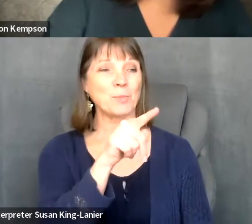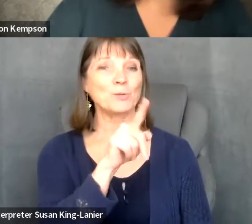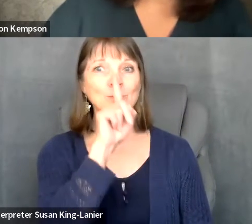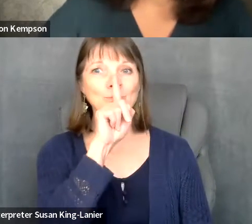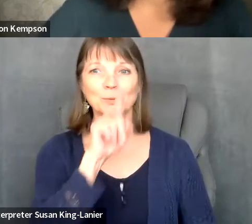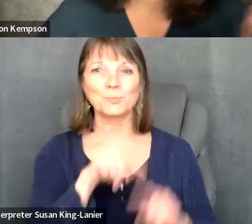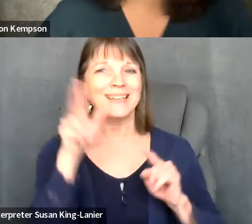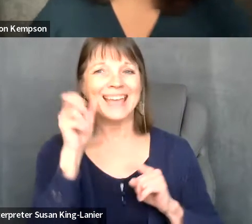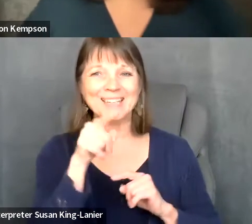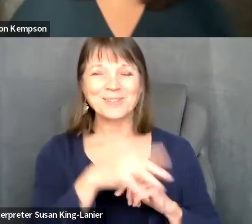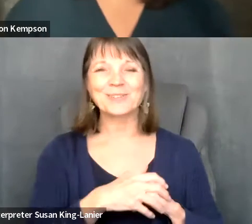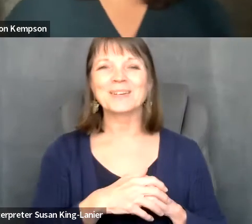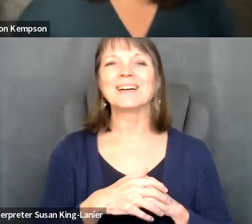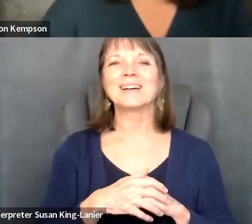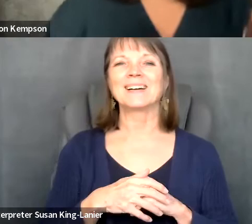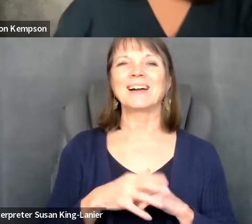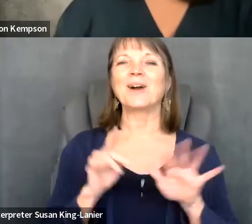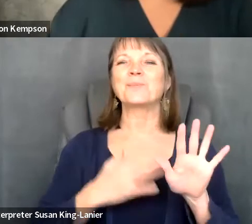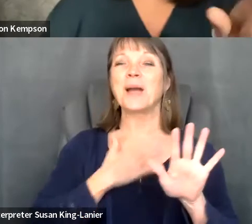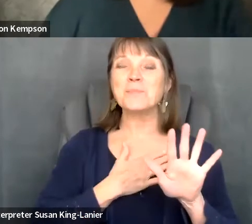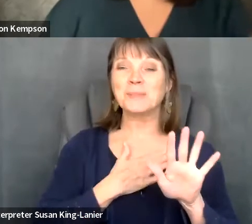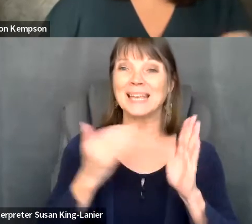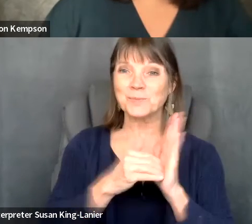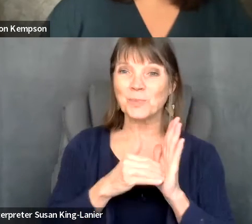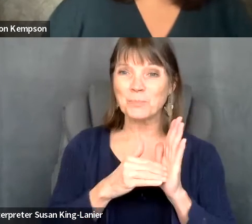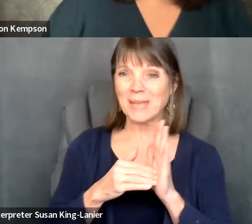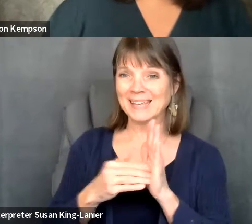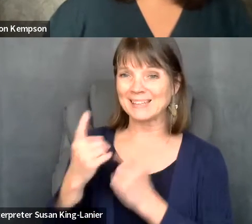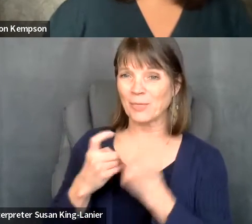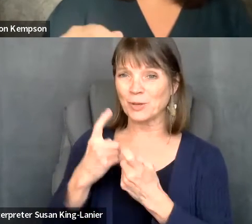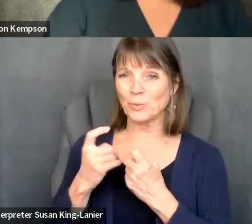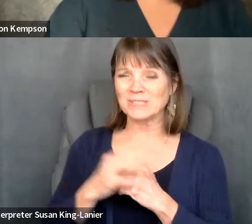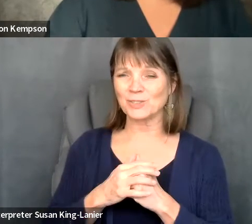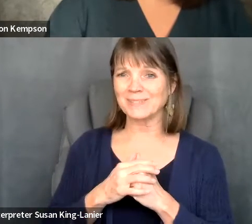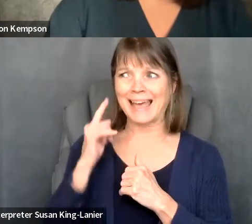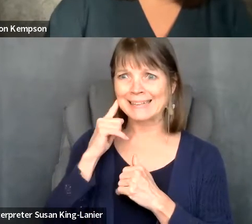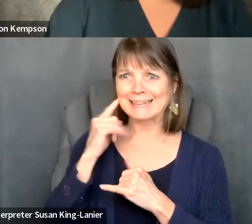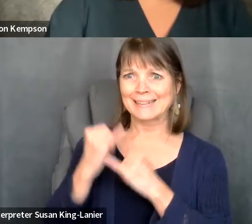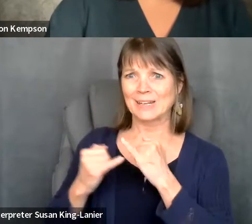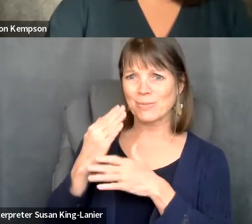Kelly Crosbie: Will you repeat the question? You went out on me on that last. Oh, I'm: so sorry I was okay.